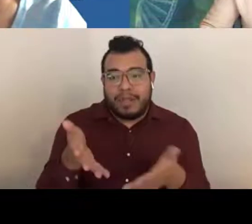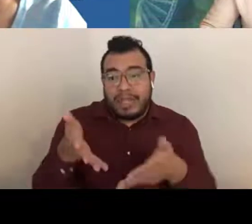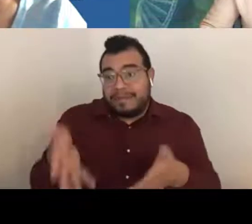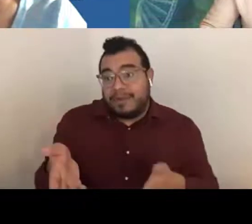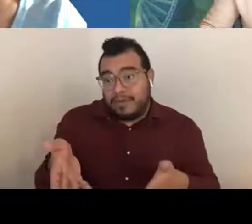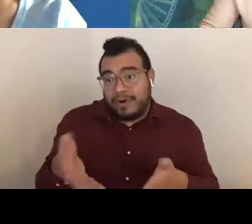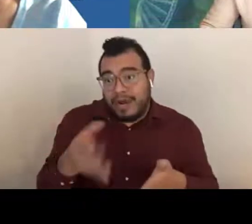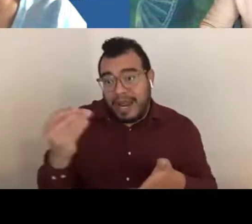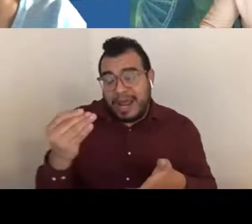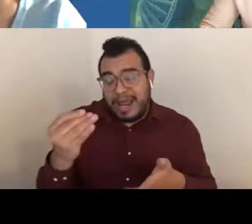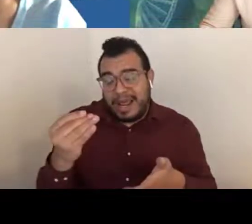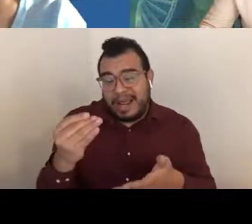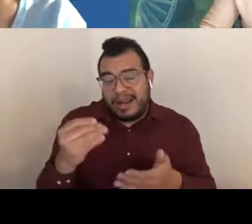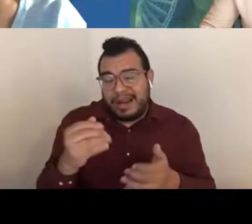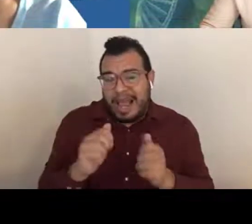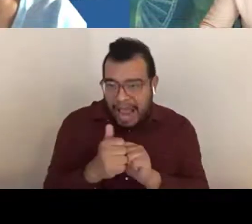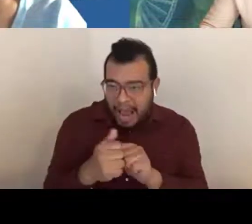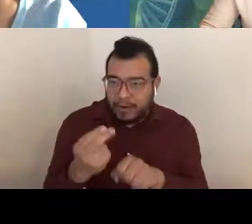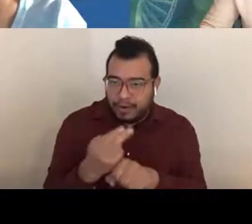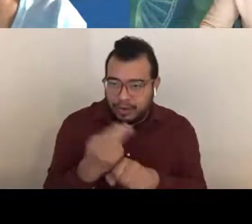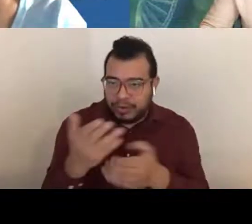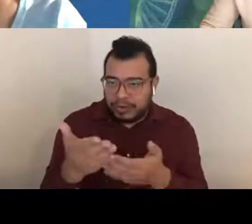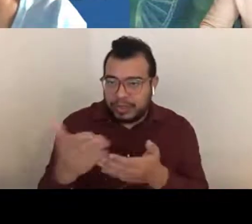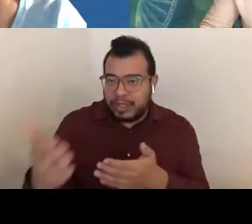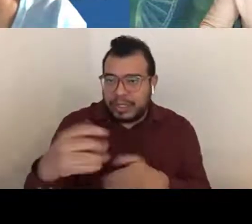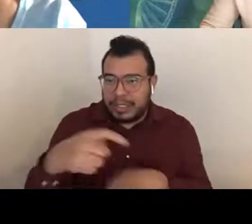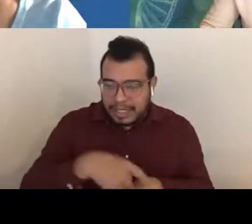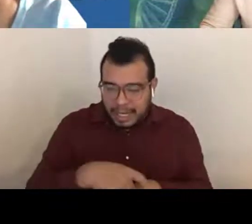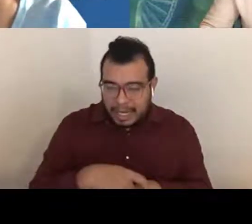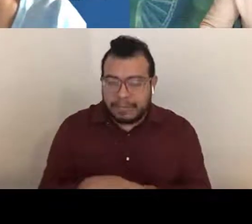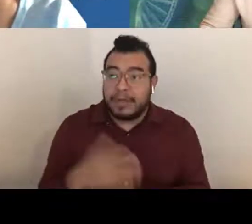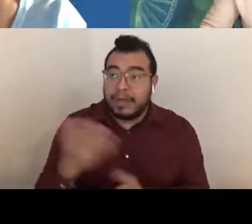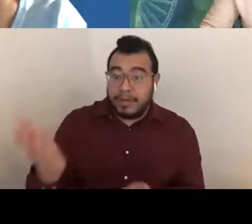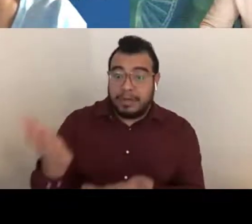Once you submit all of that to us, we work with the program officer